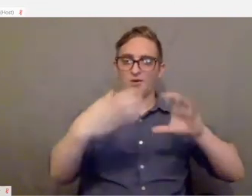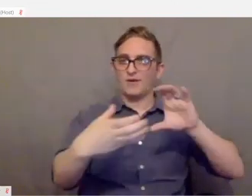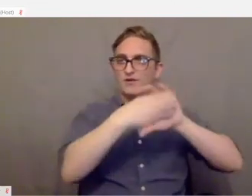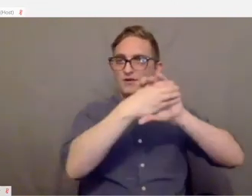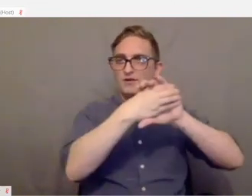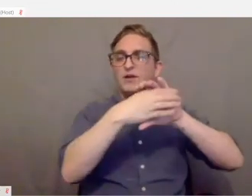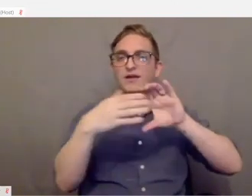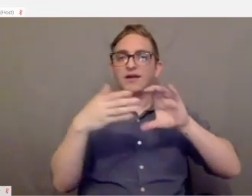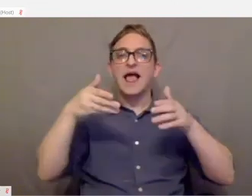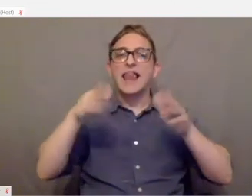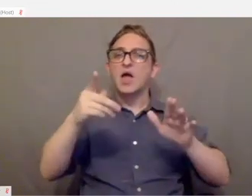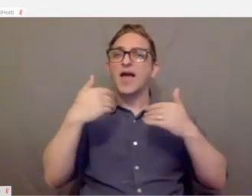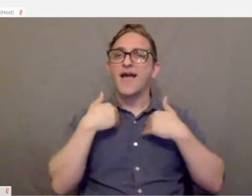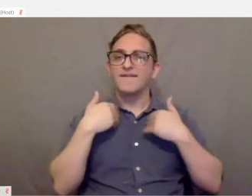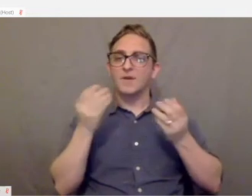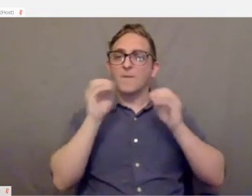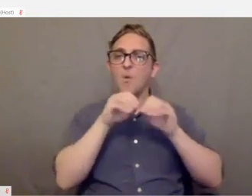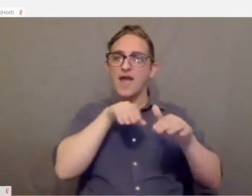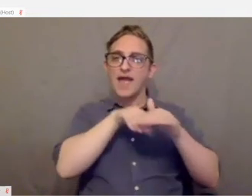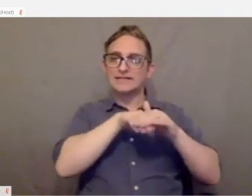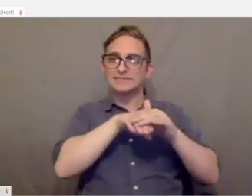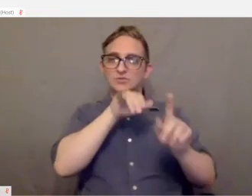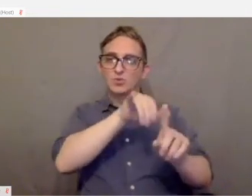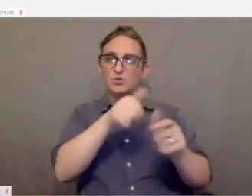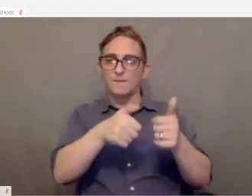kind of extended access to those buttons.